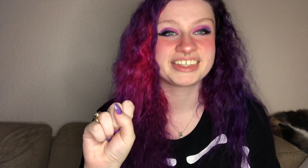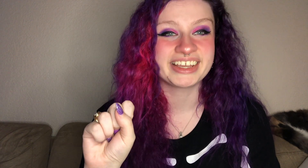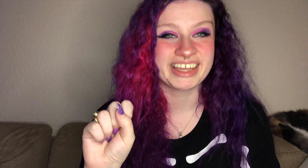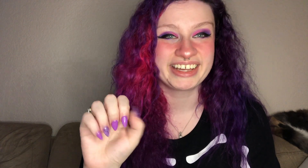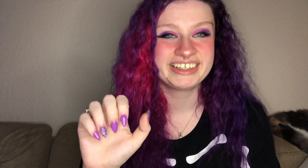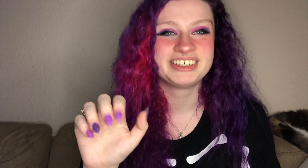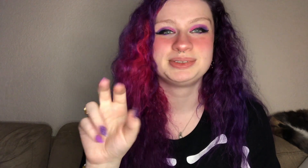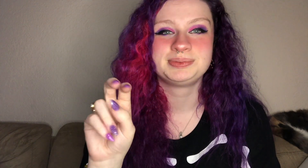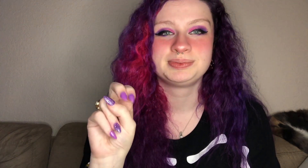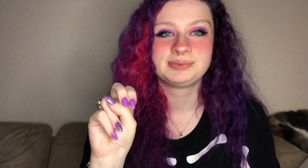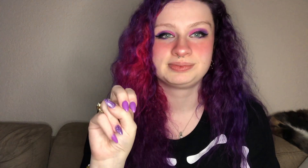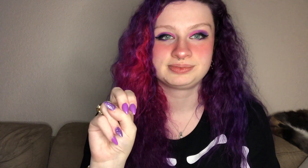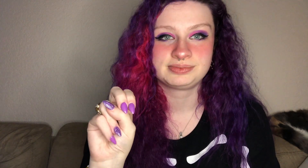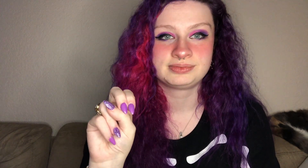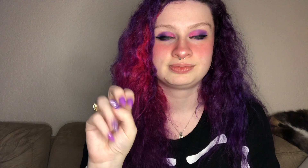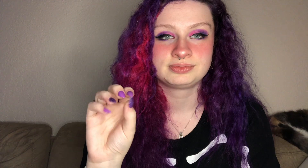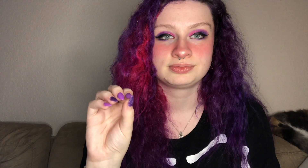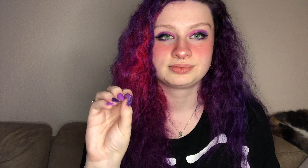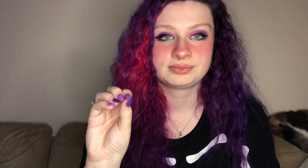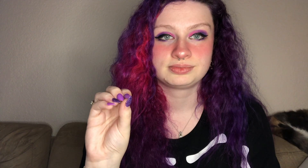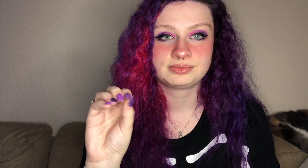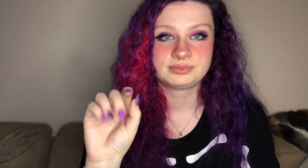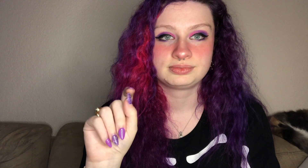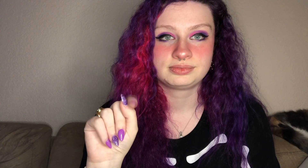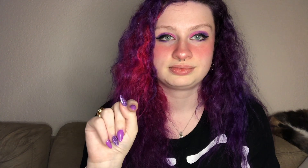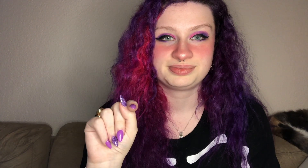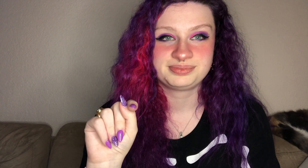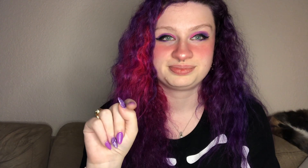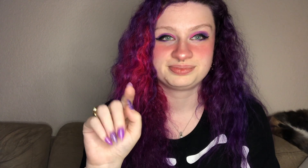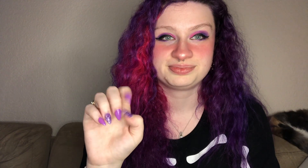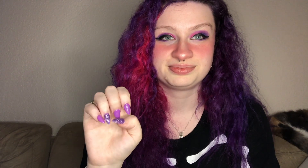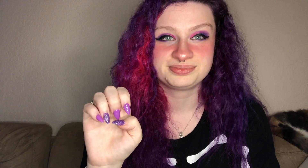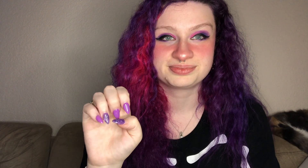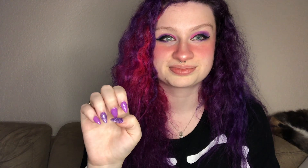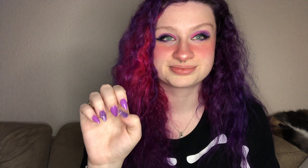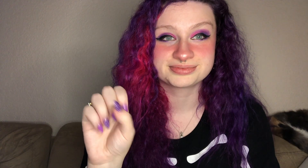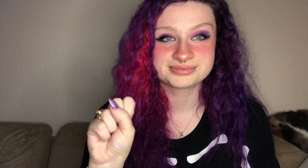again